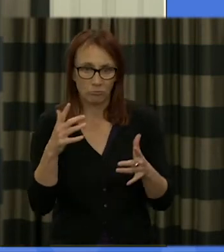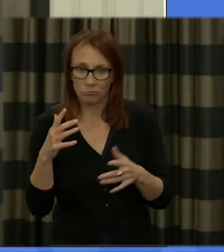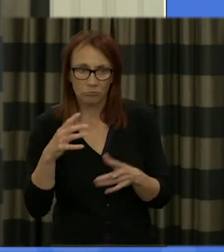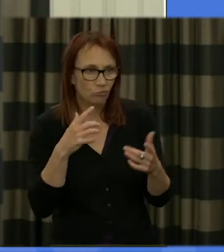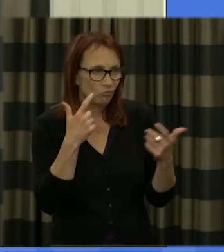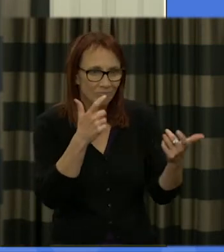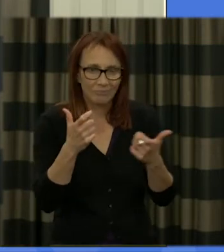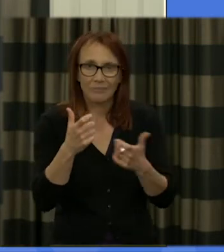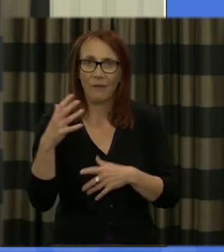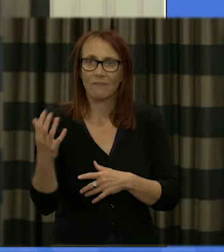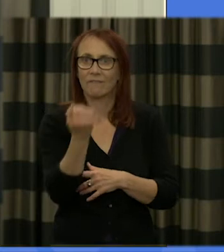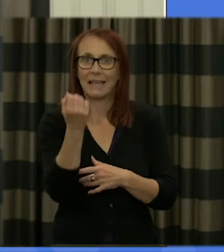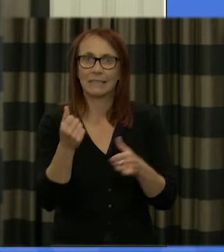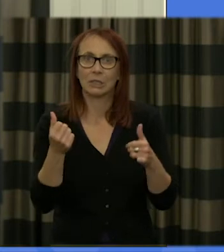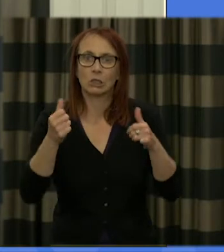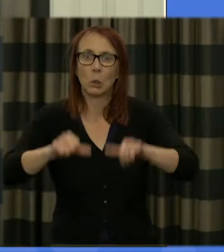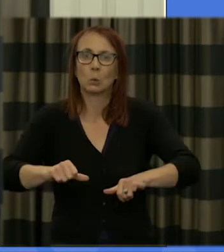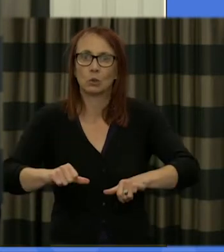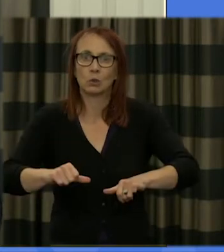no solutions in really difficult circumstances